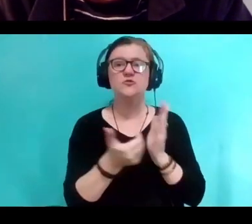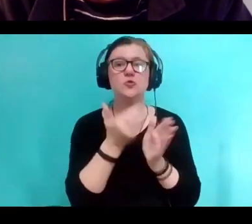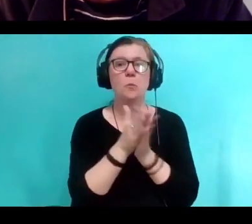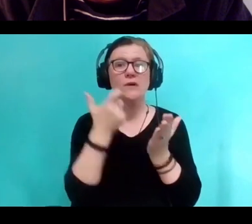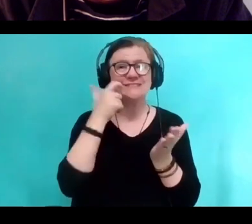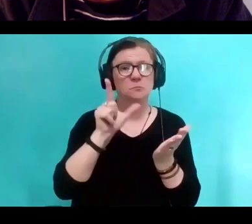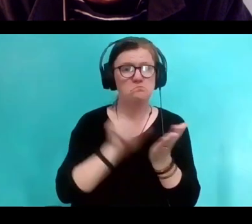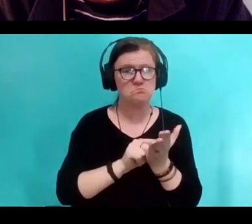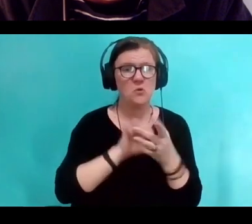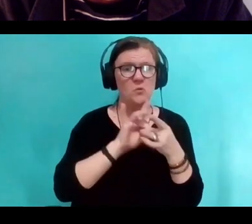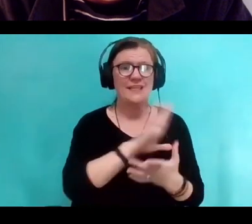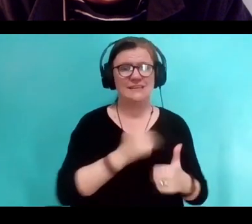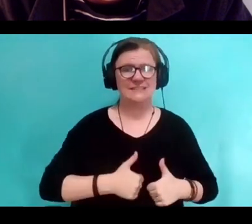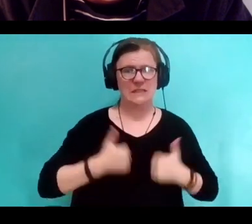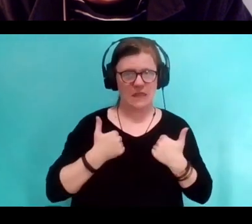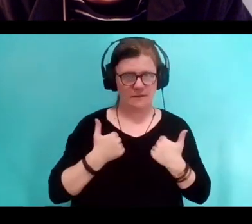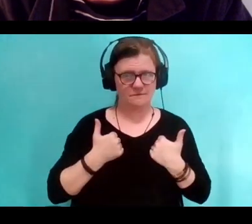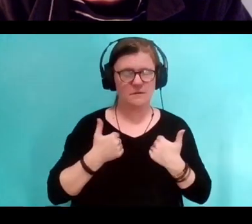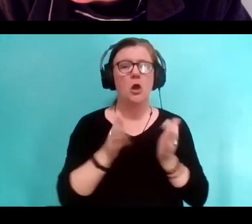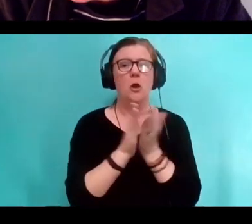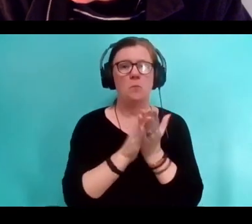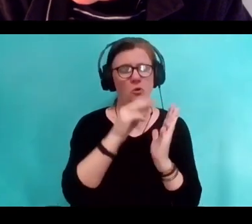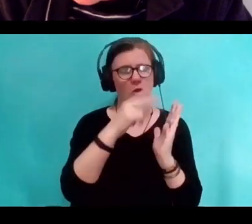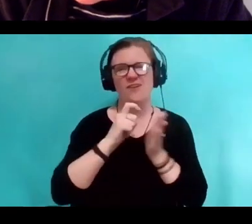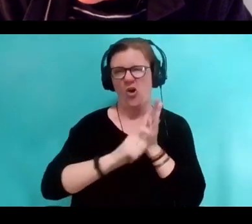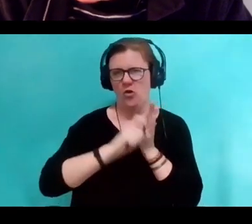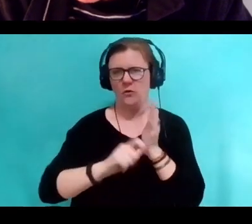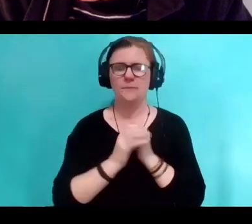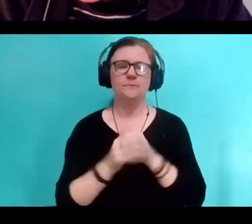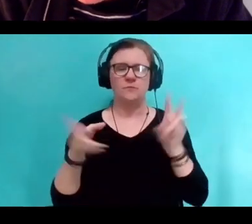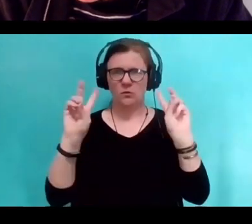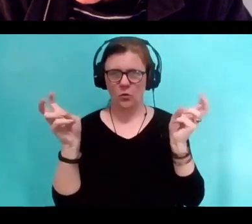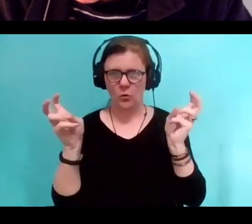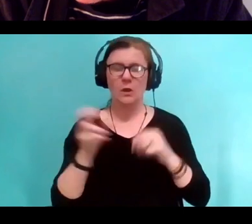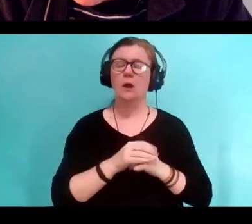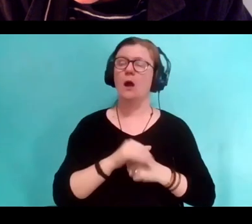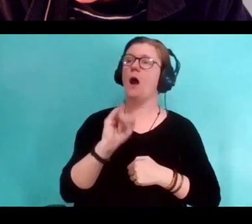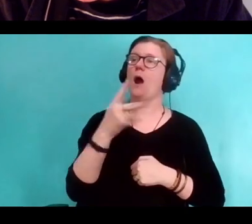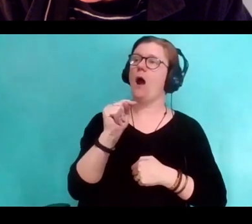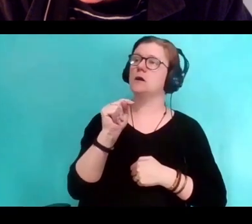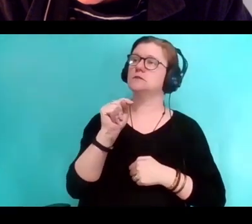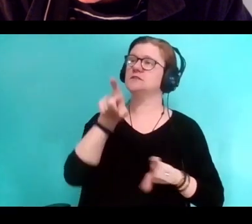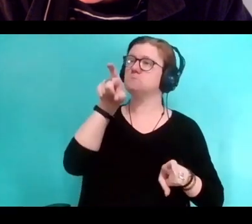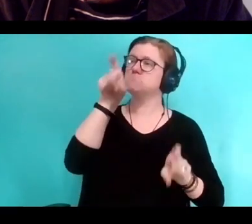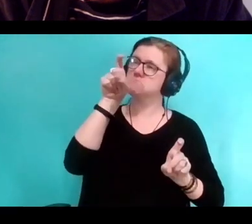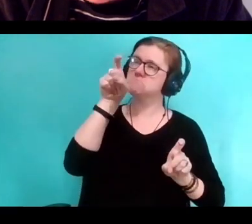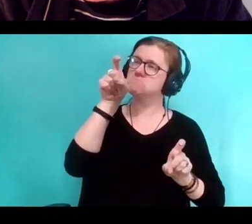And I encountered this quote of Freud's. "The whole mystery of art is why good things are good."